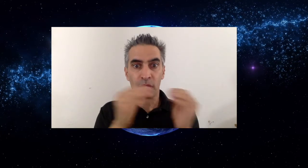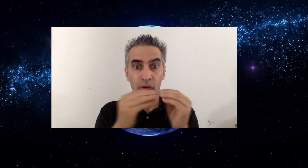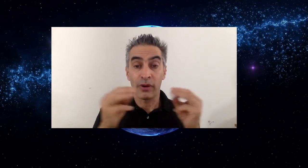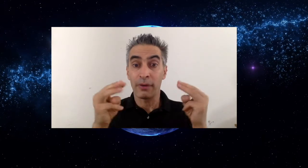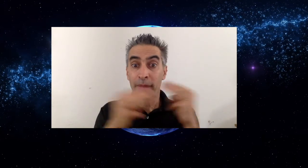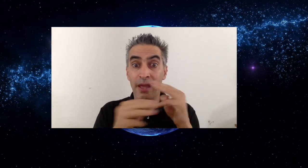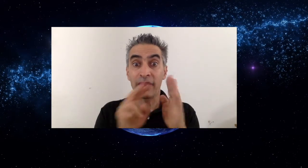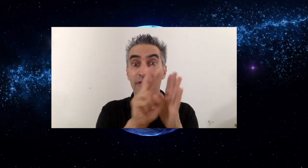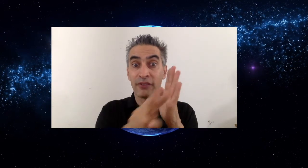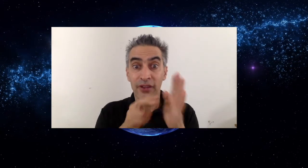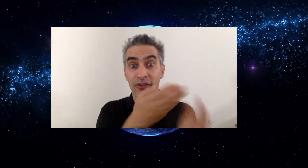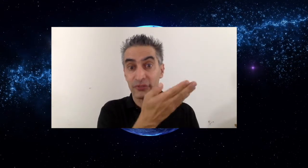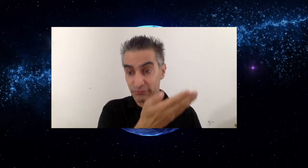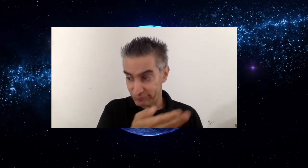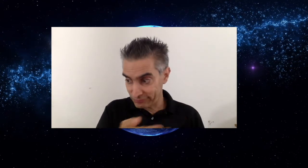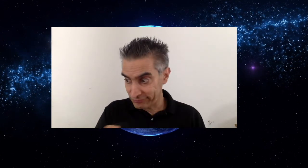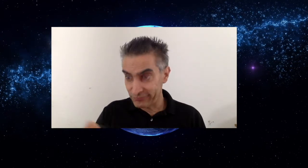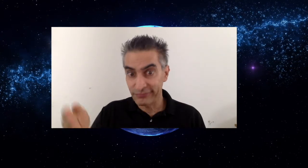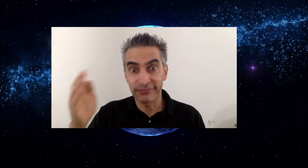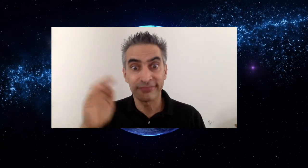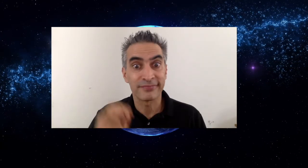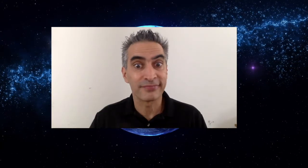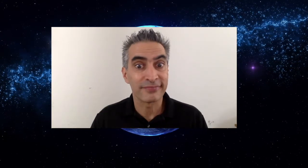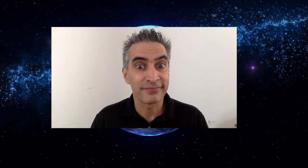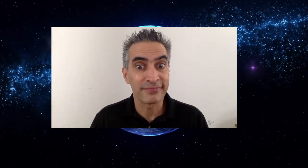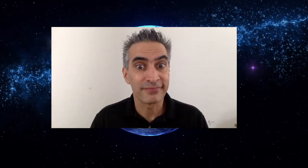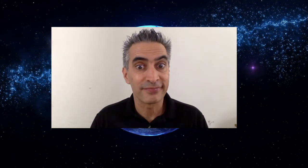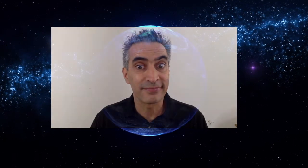Now watch more math videos!